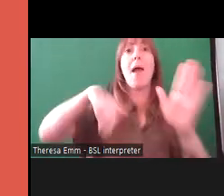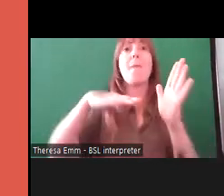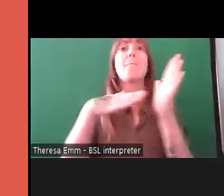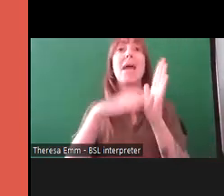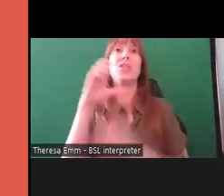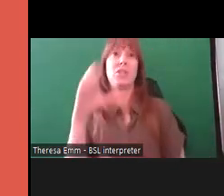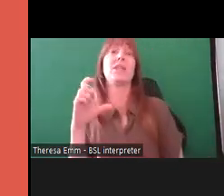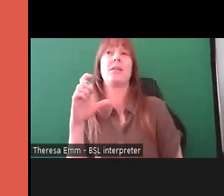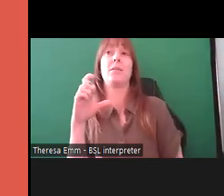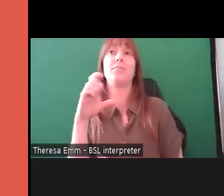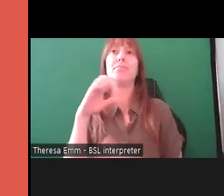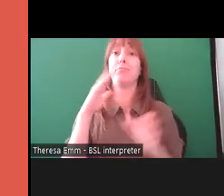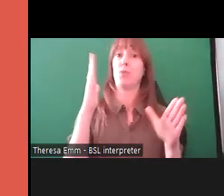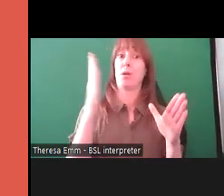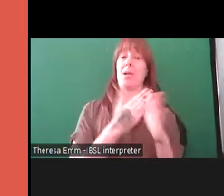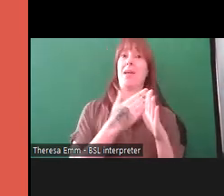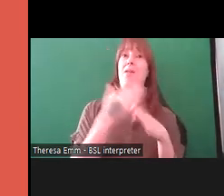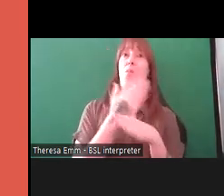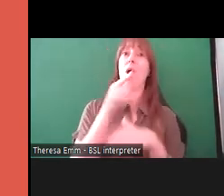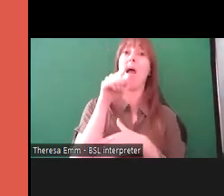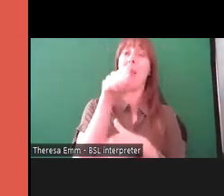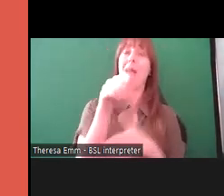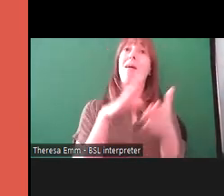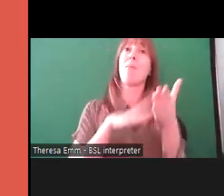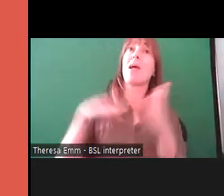primarily working in partnership with Greater Manchester Coalition of Disabled People,